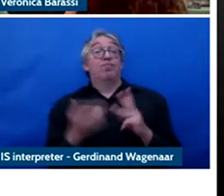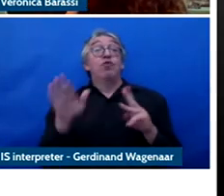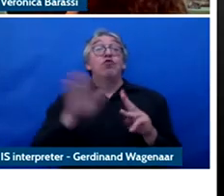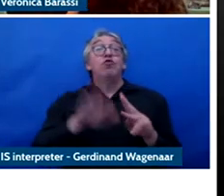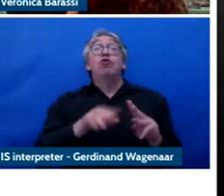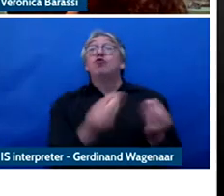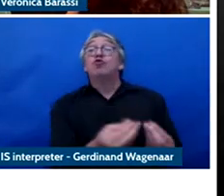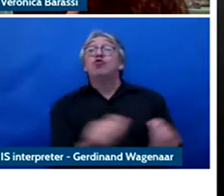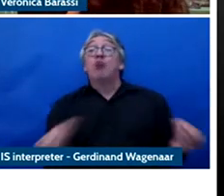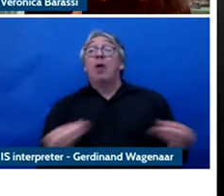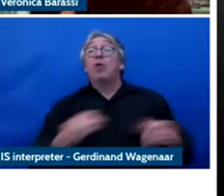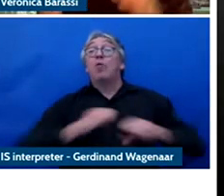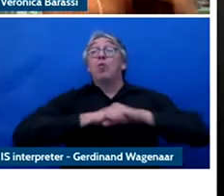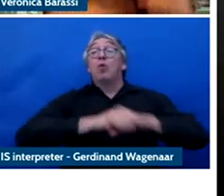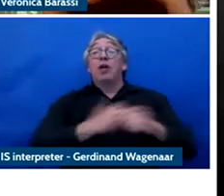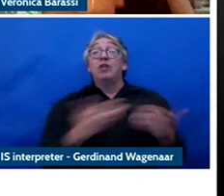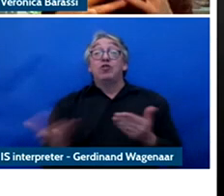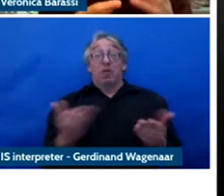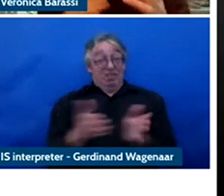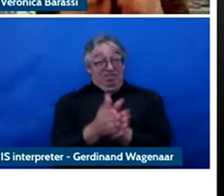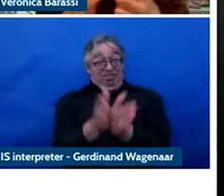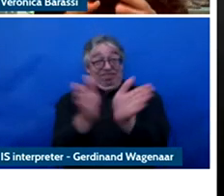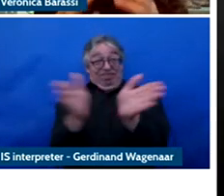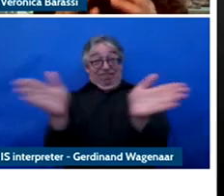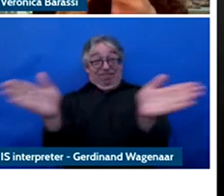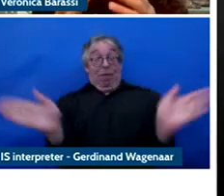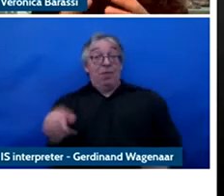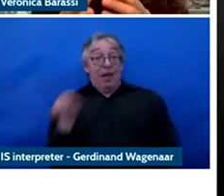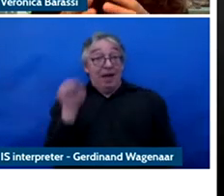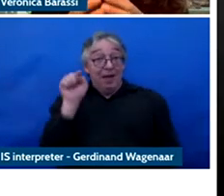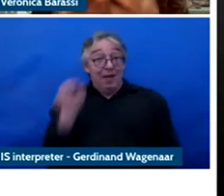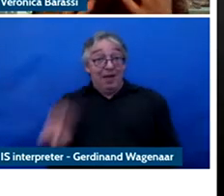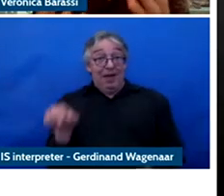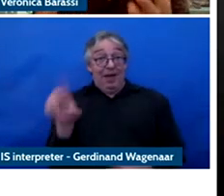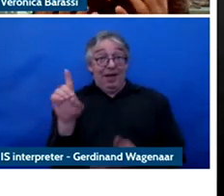services and all of the data that is in this database is that it's also because